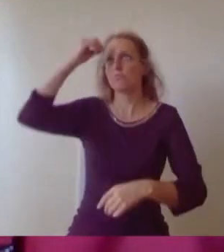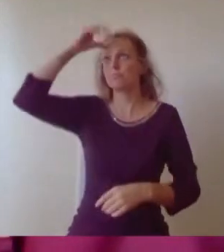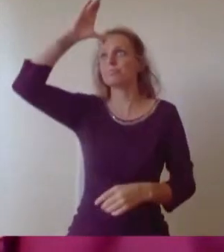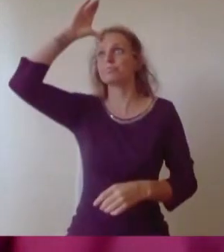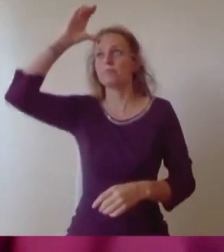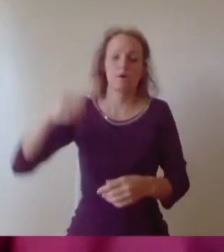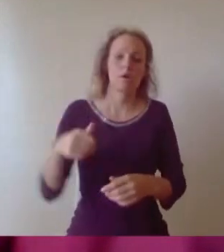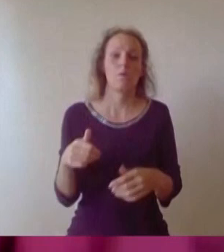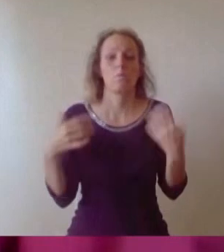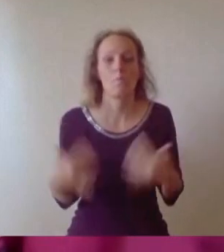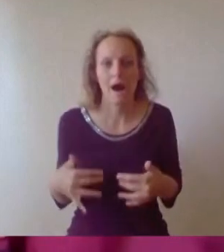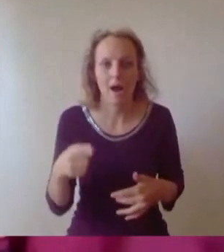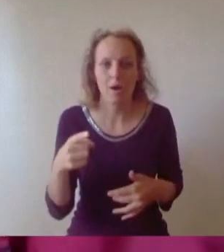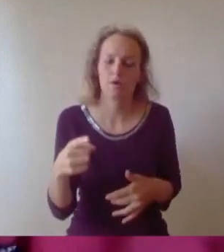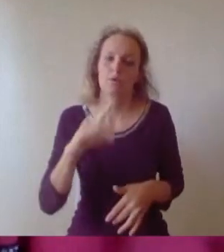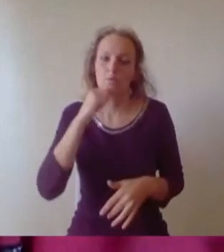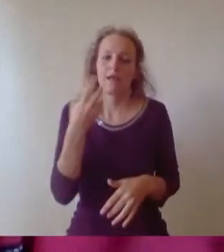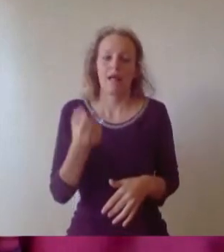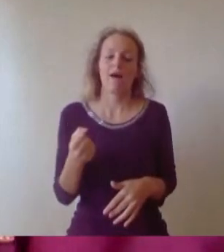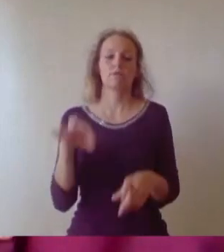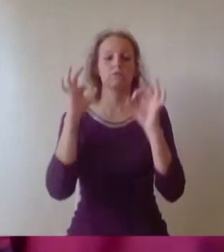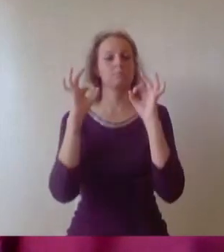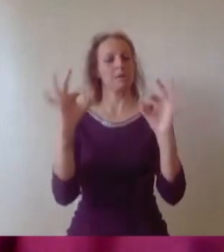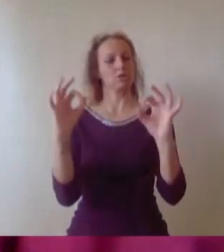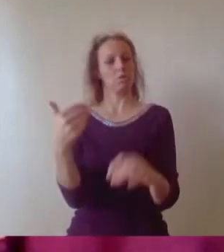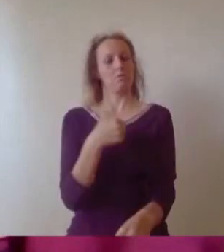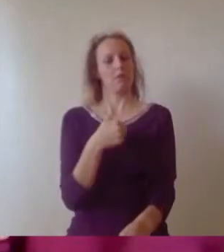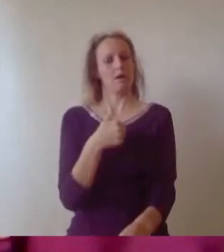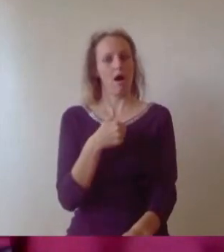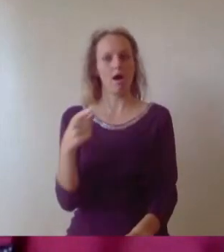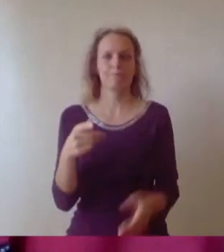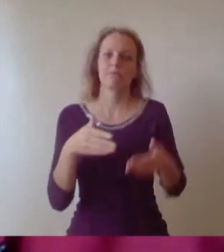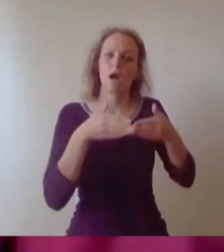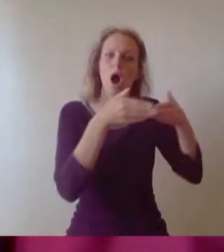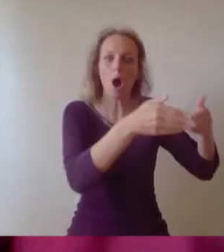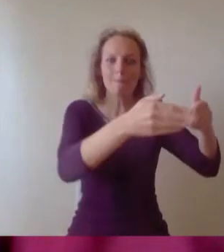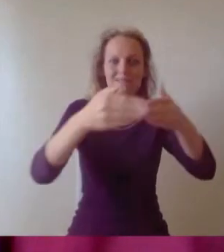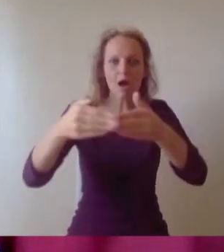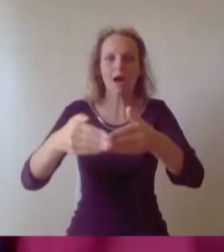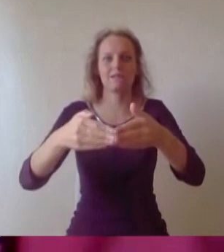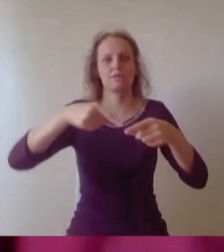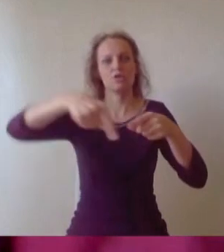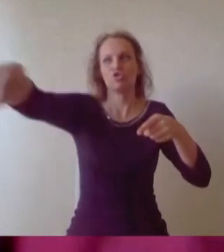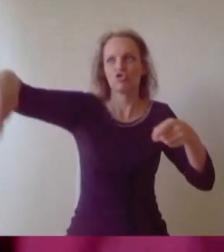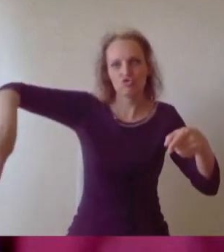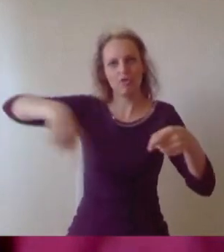The diversity, the culture, the harbourside, The Triangle nights out, with cheesy chips from Donovan are all just small